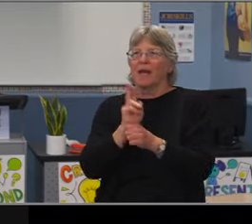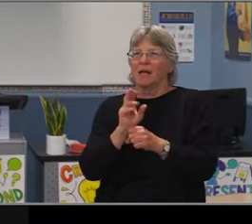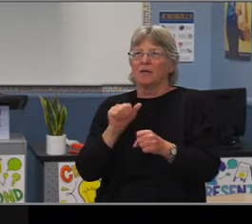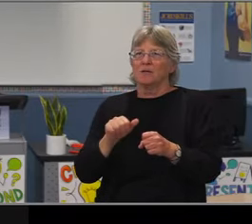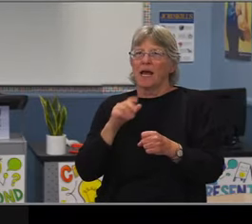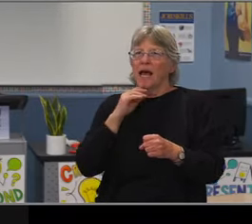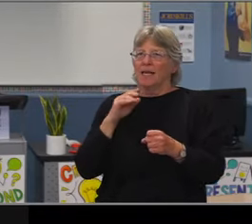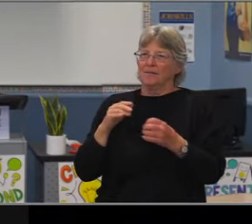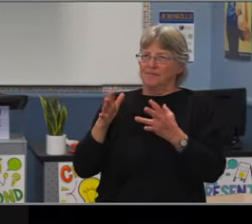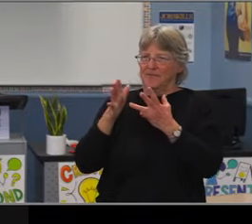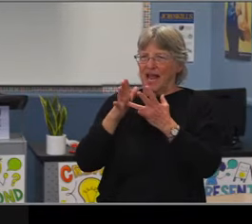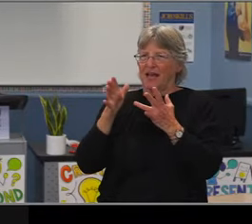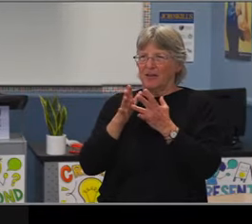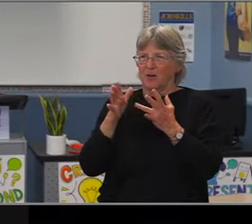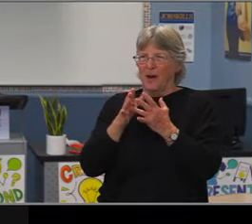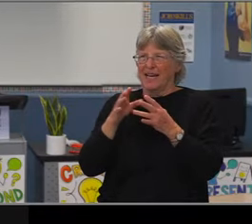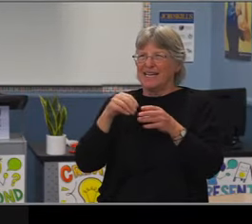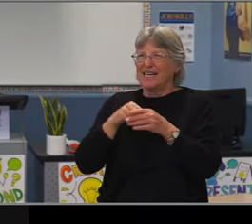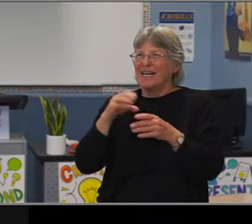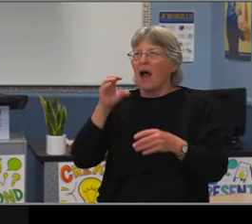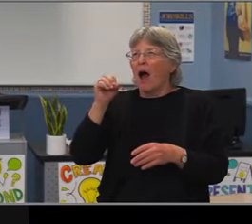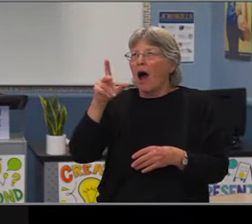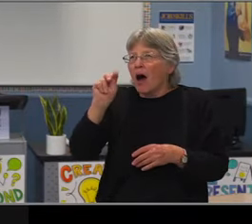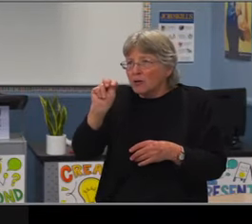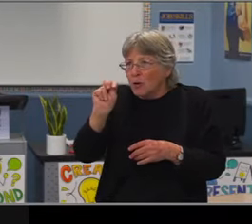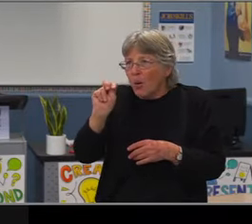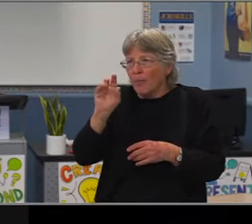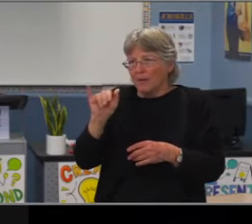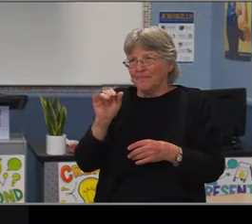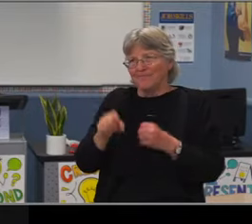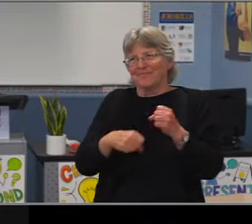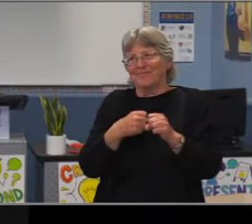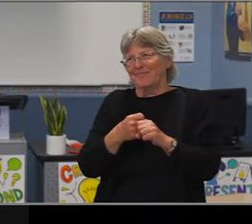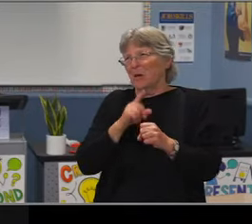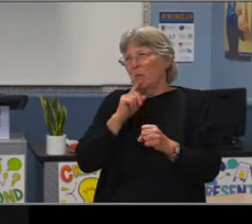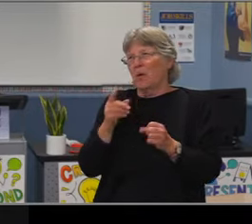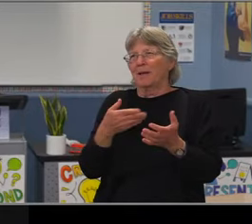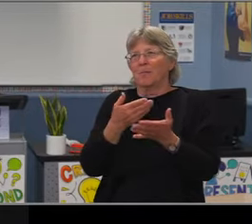where suspensions impact them negatively. And they're more likely to be suspended, right?